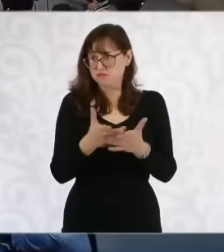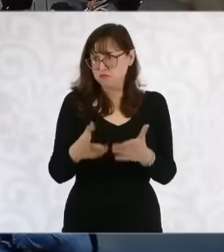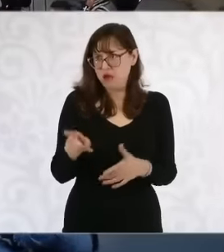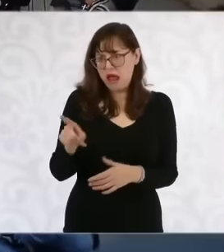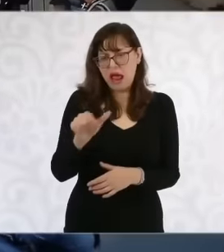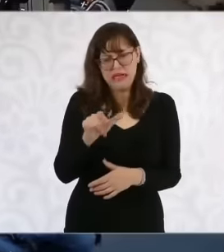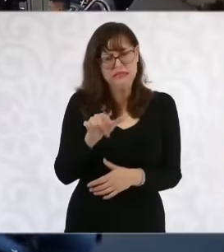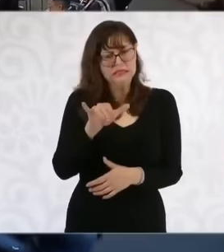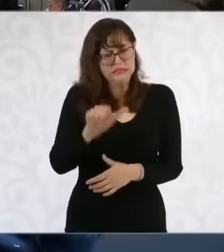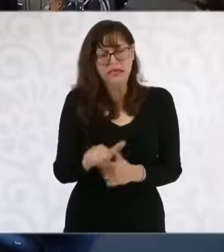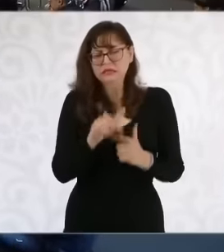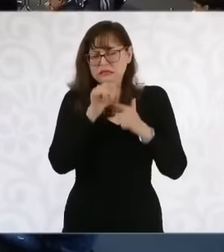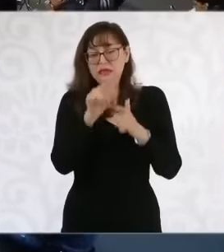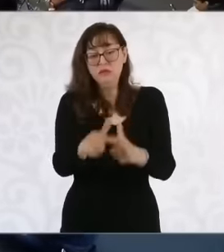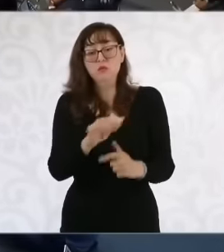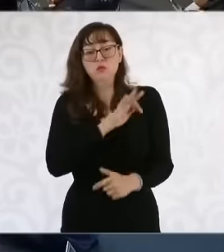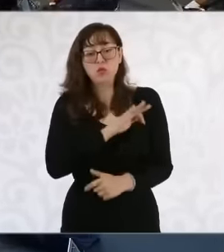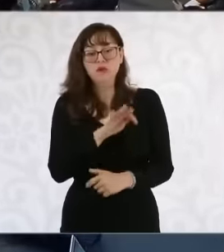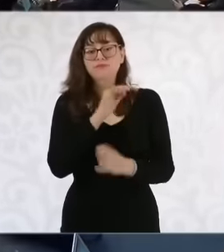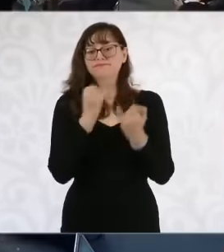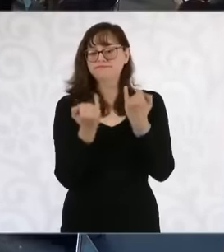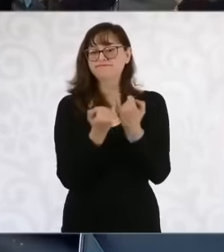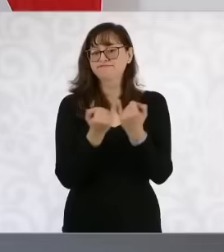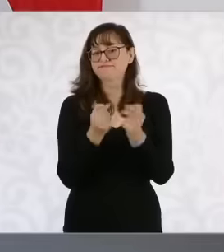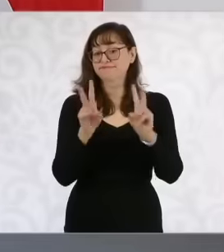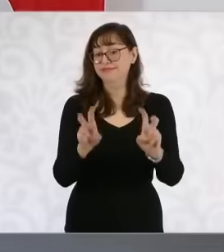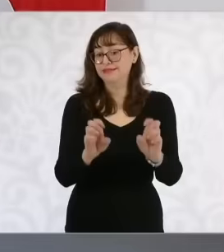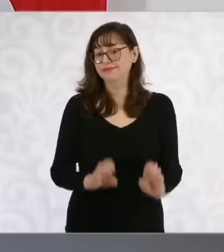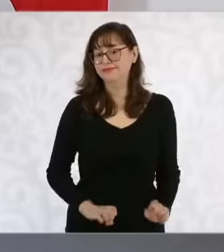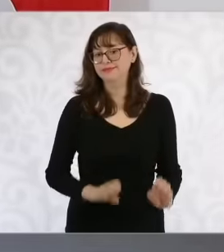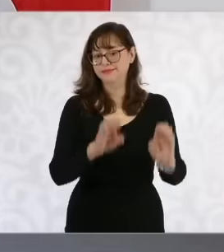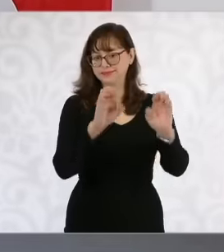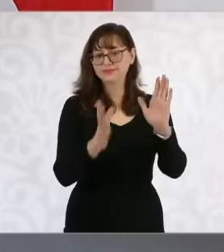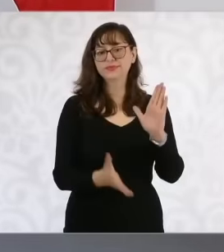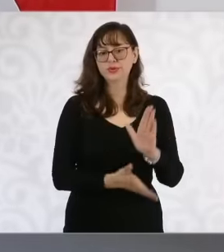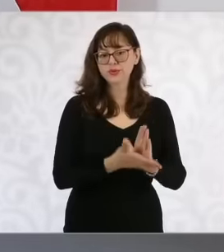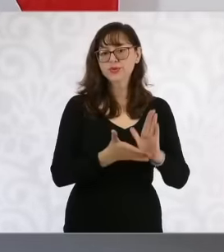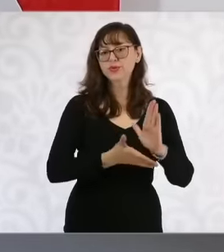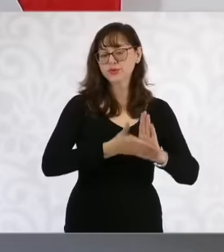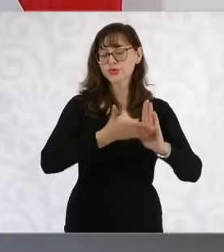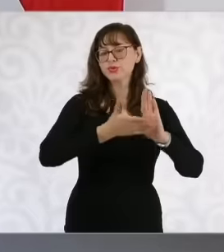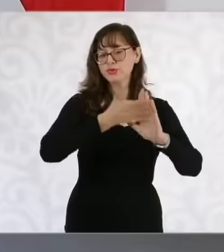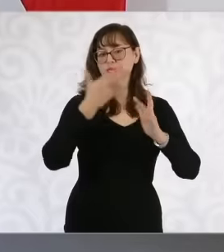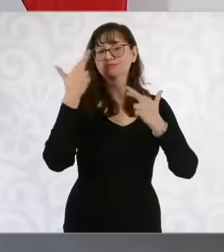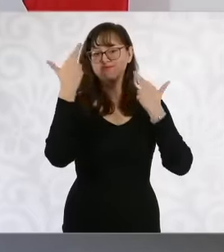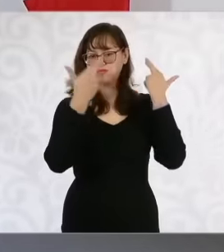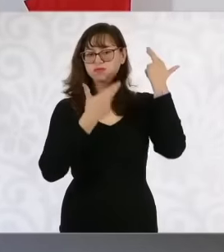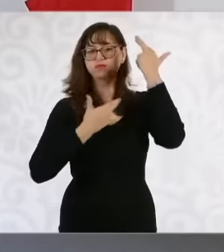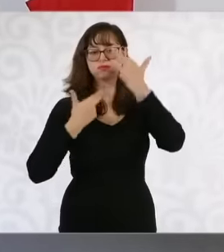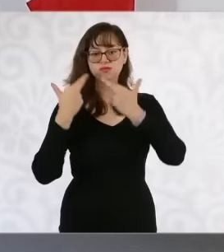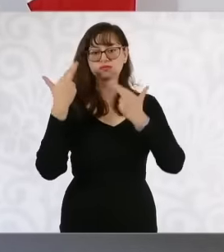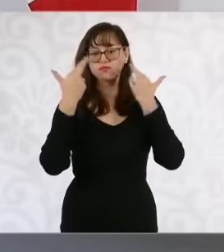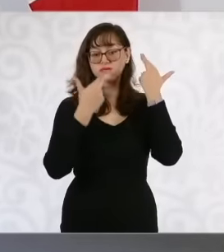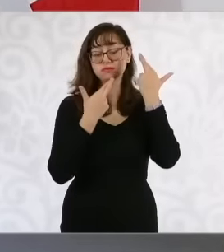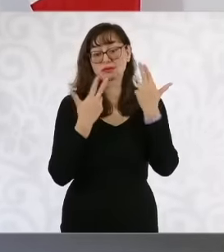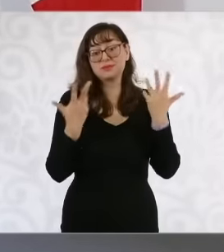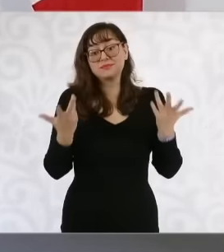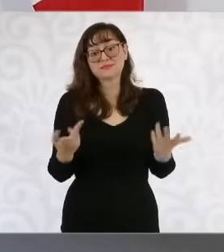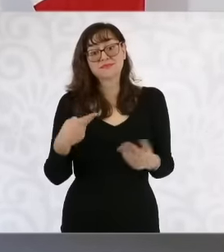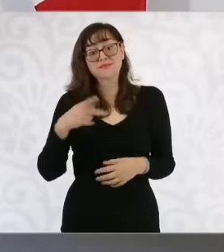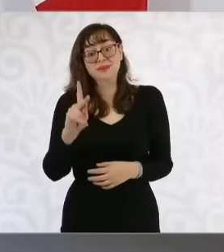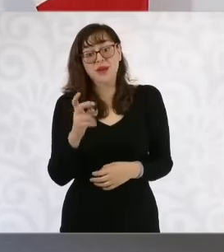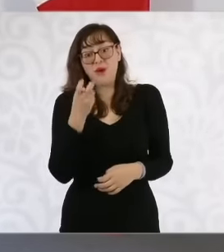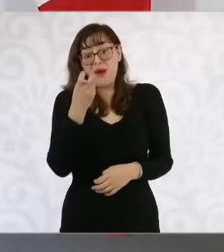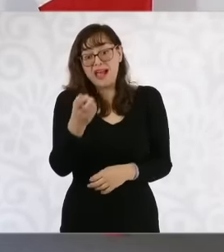issue of real estate developments, although most of them are at the State level or even